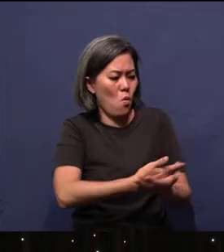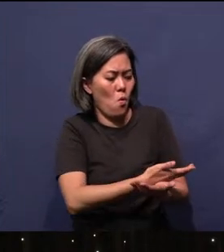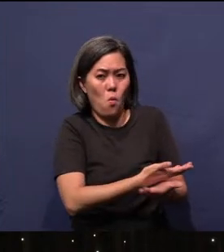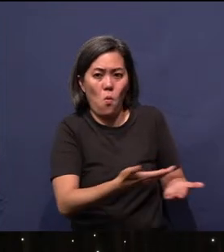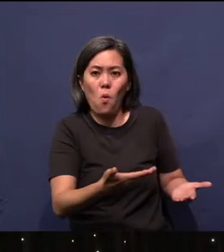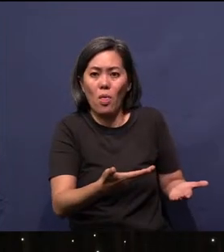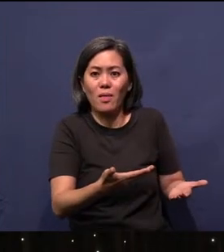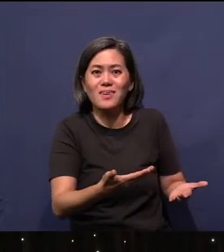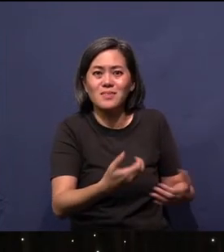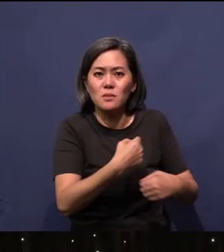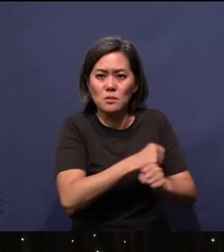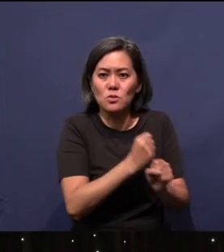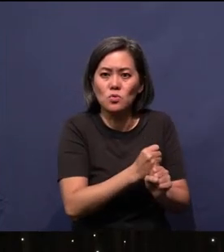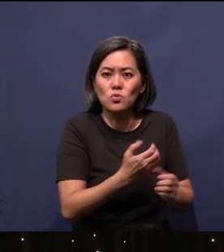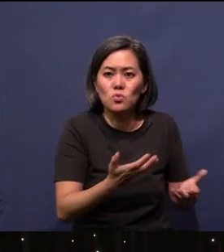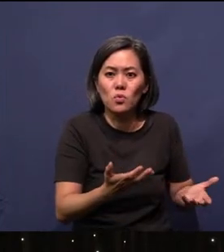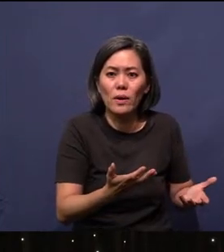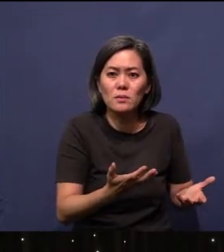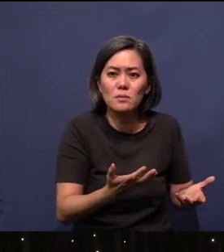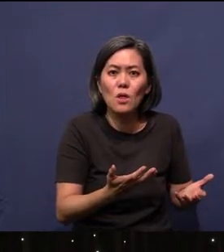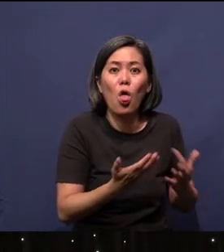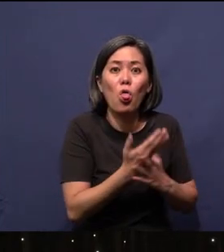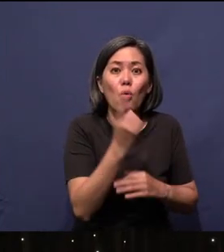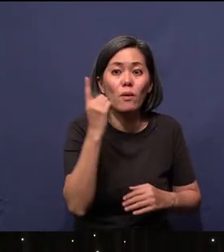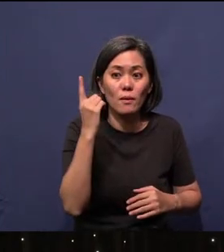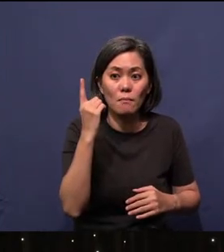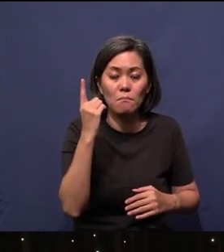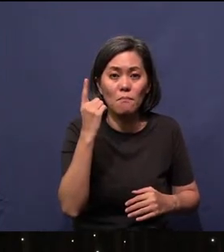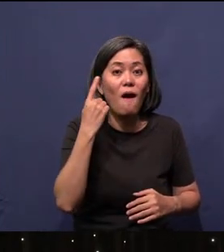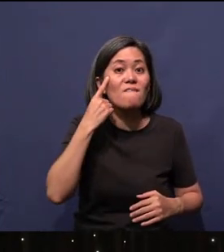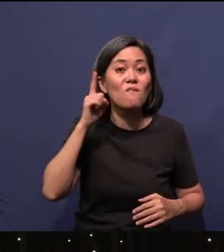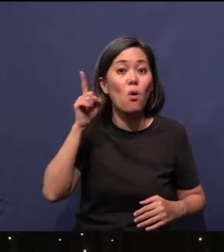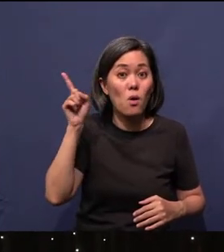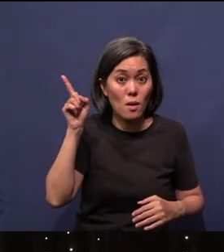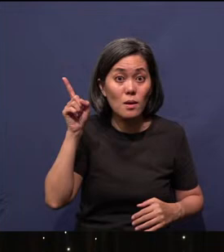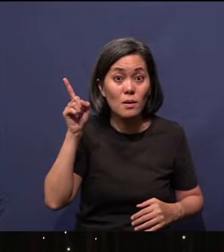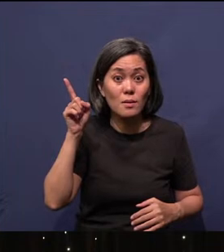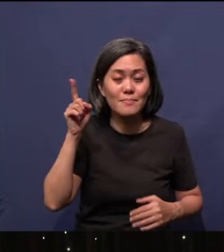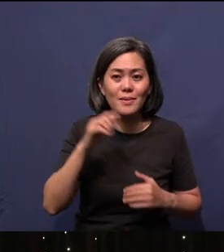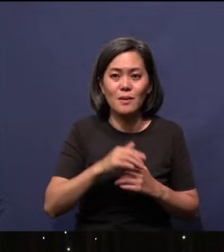And He is the head of the body, the church; He is the beginning